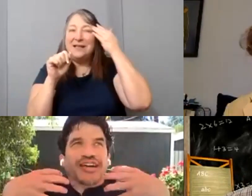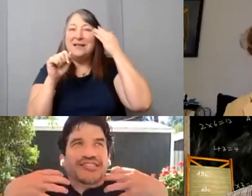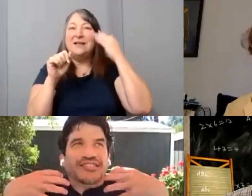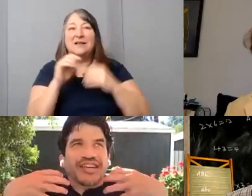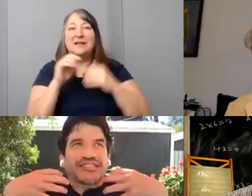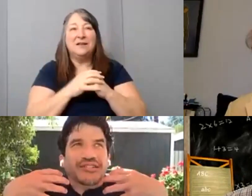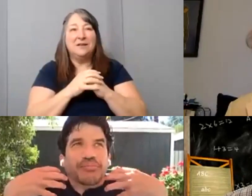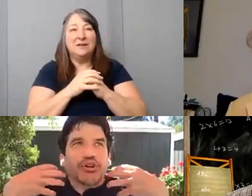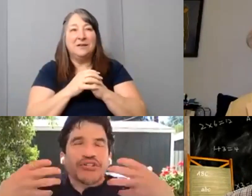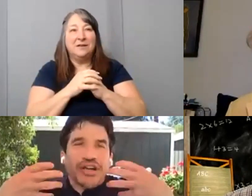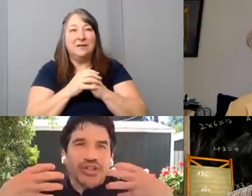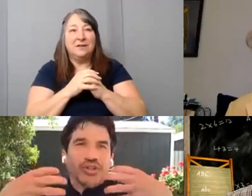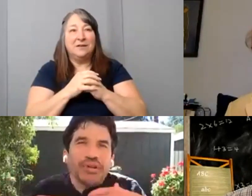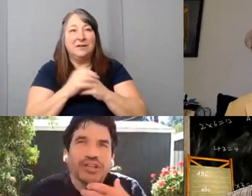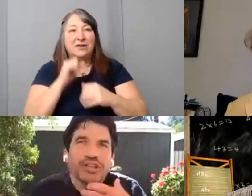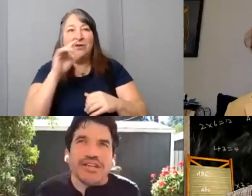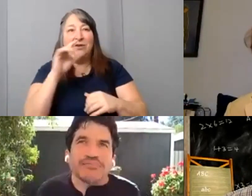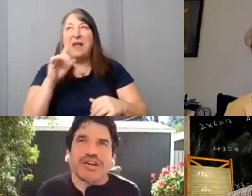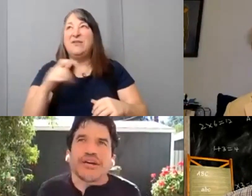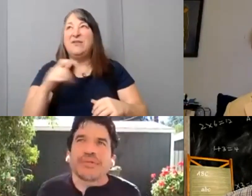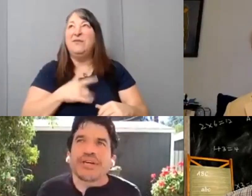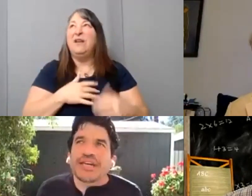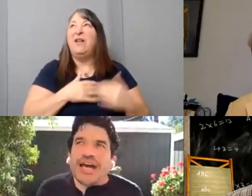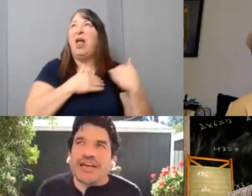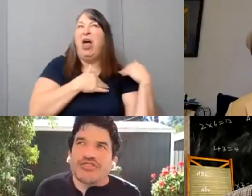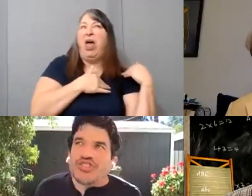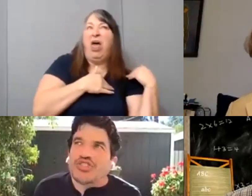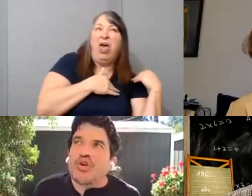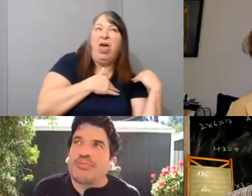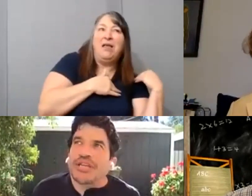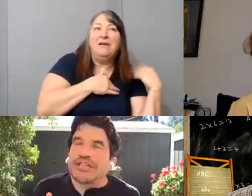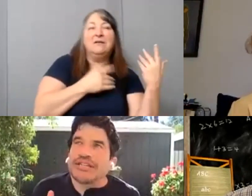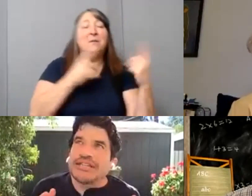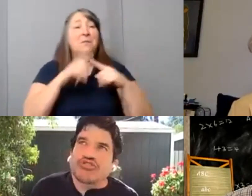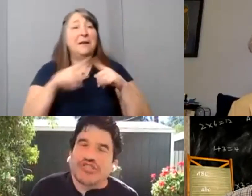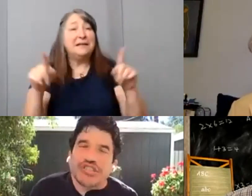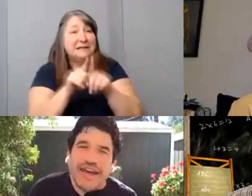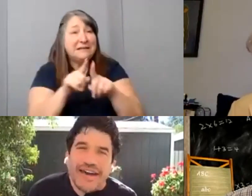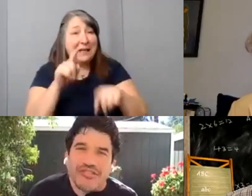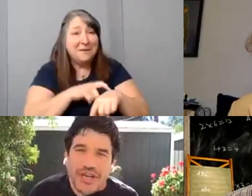that's that's a burden on you. But at the same time, I think there's so many interesting aspects